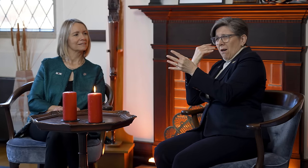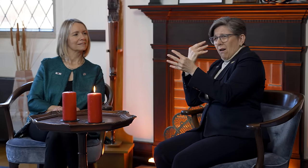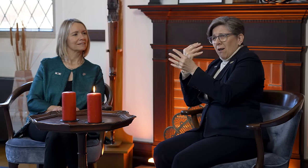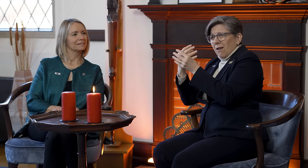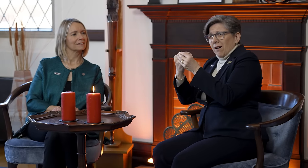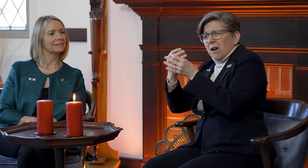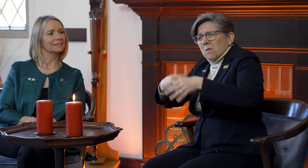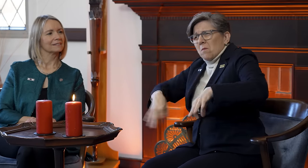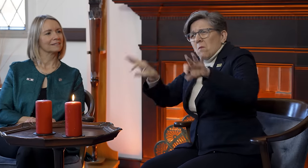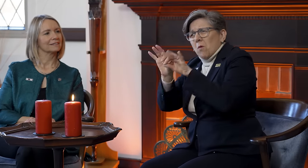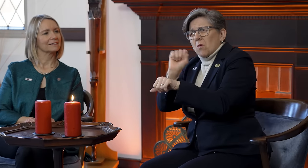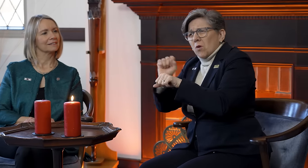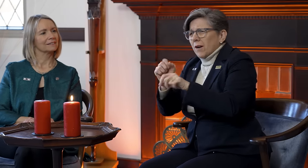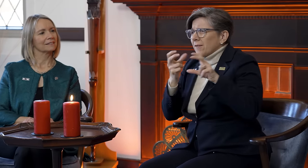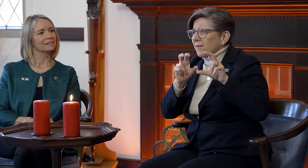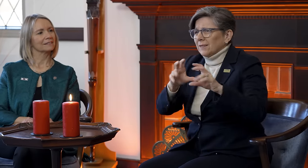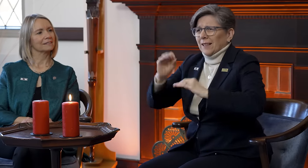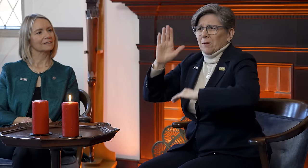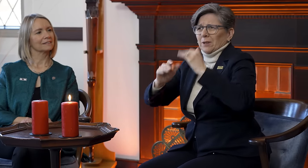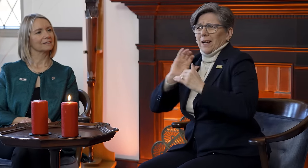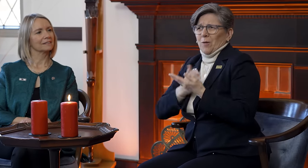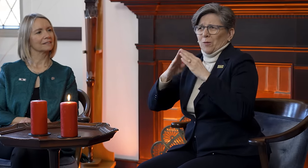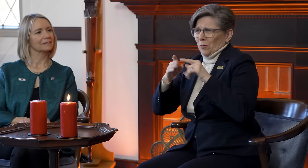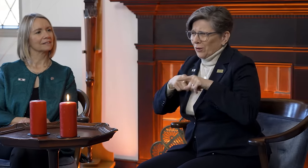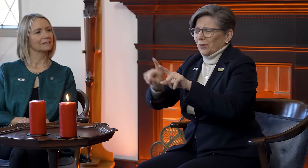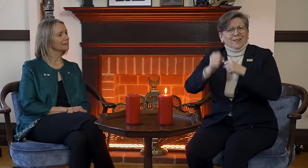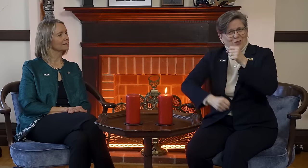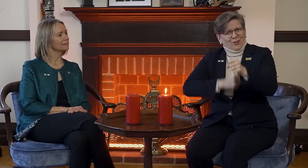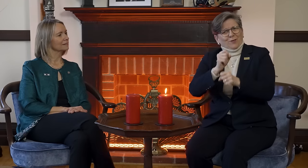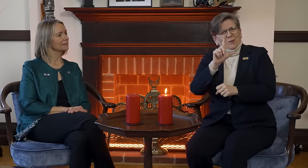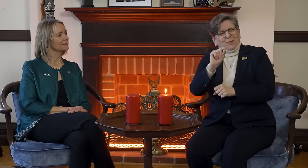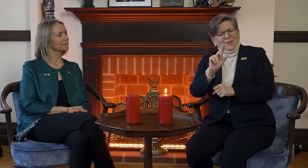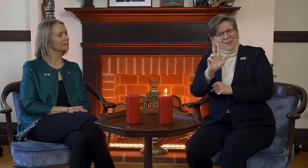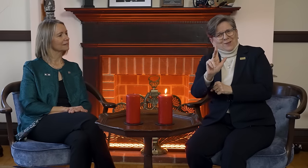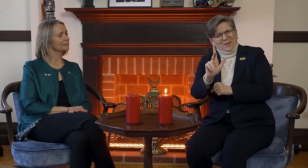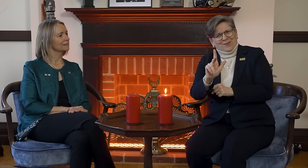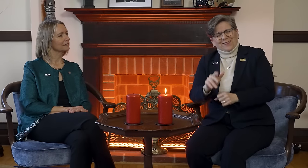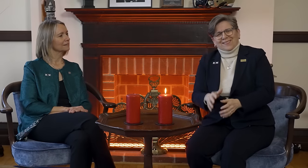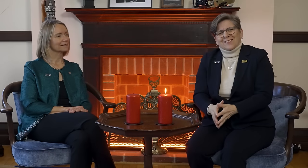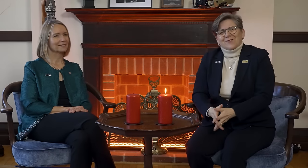that we have done to invest in building our community during 2023.